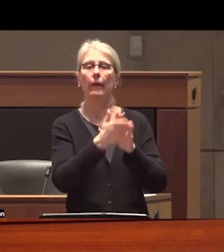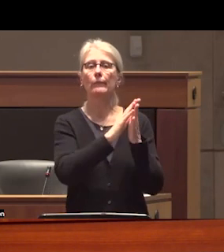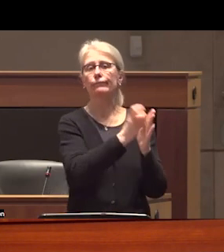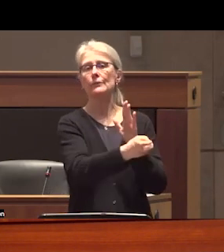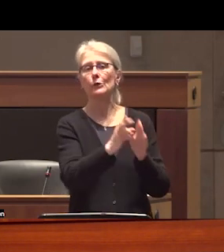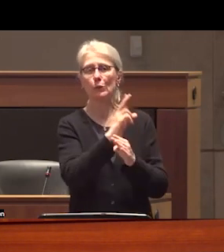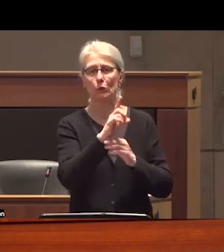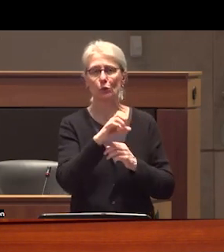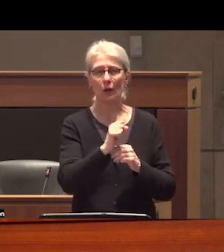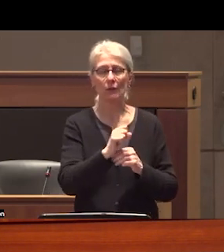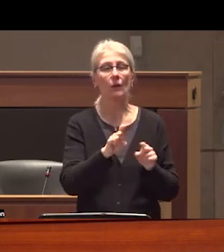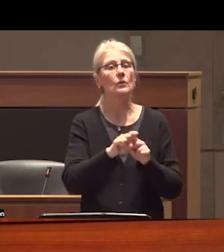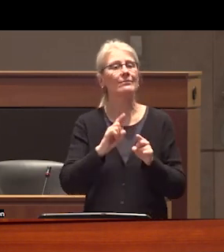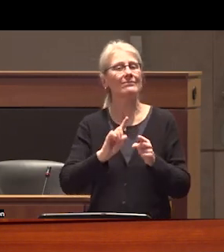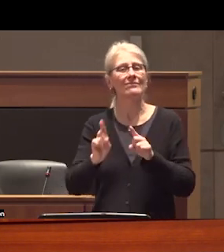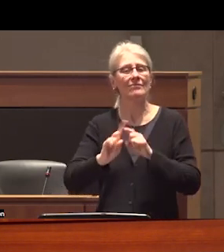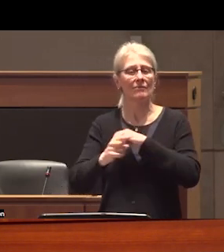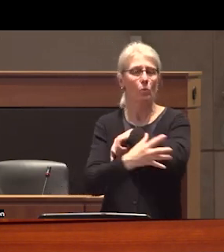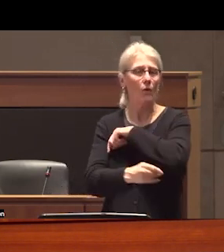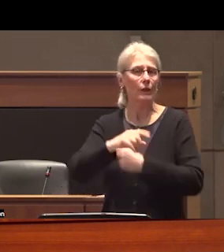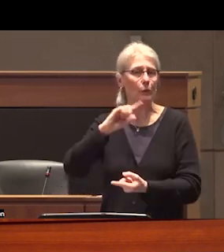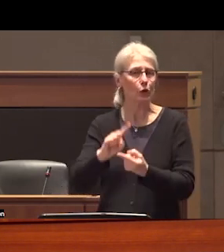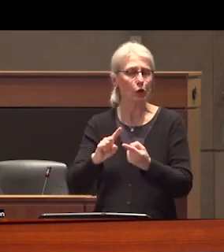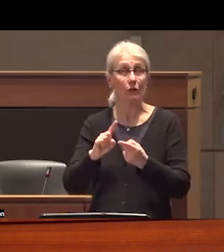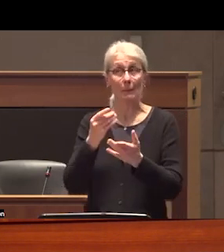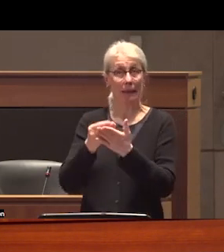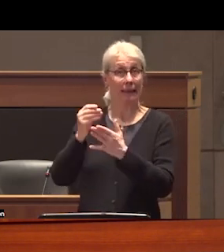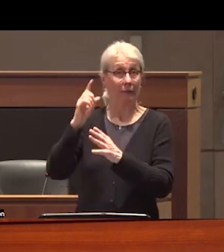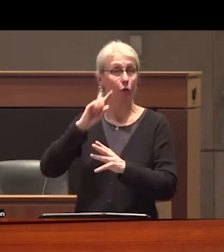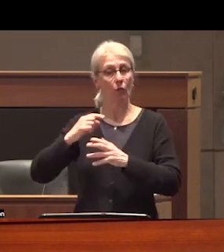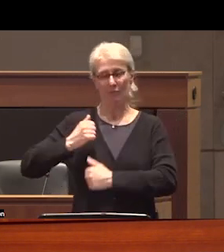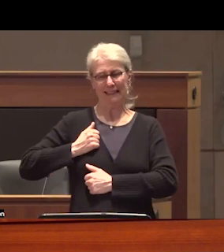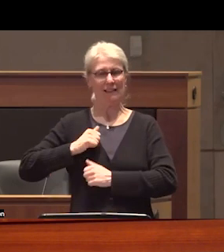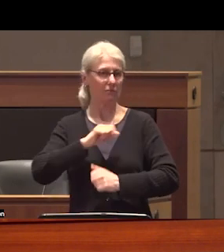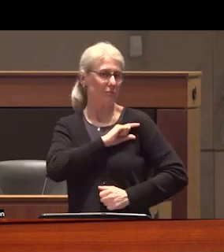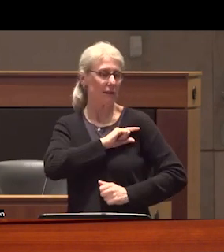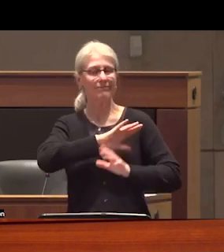initiatives and redirect money currently spent on enforcement First Responders reversing overdoses